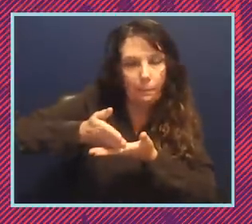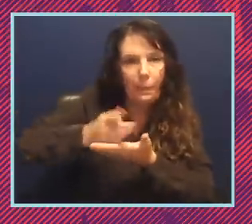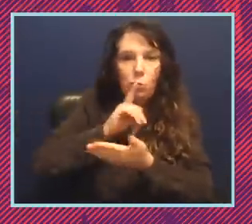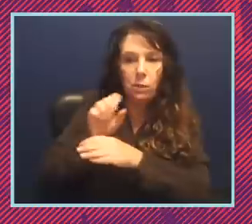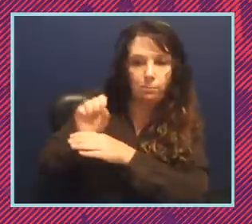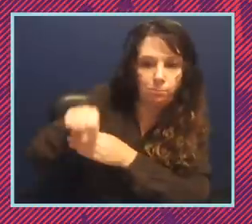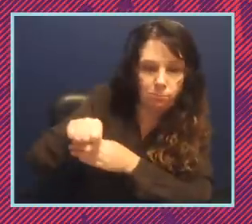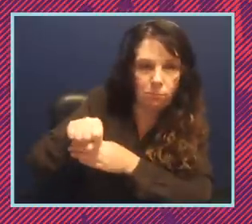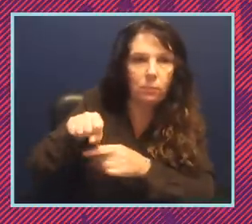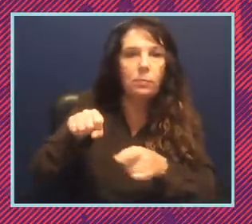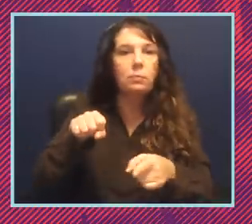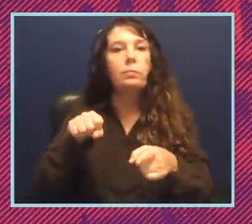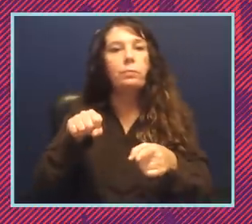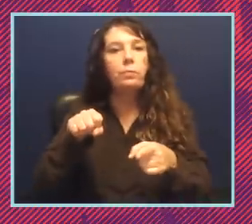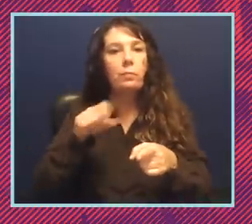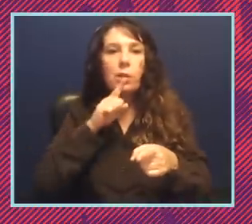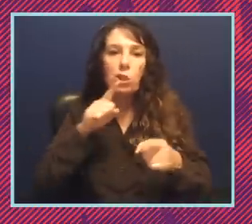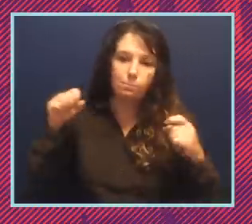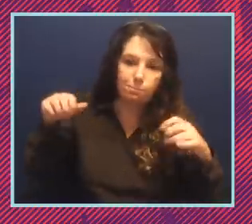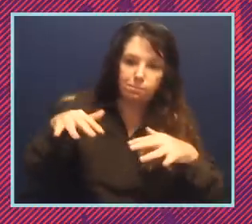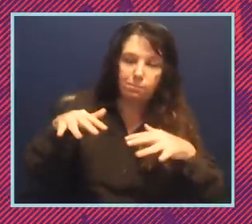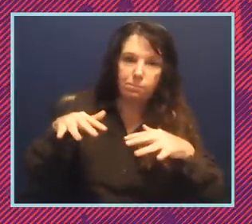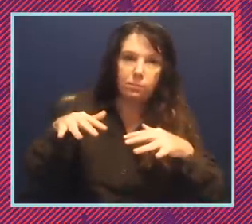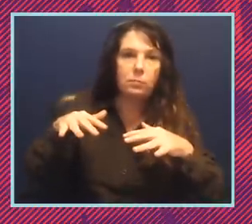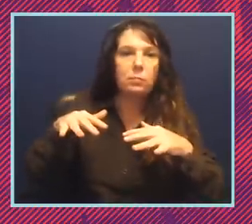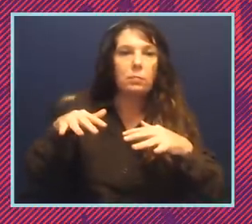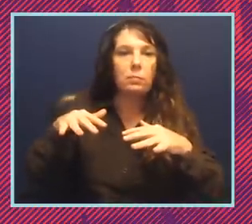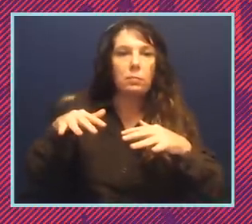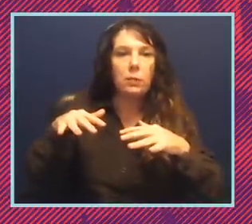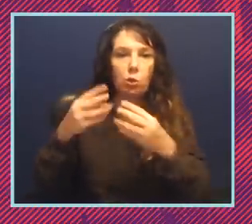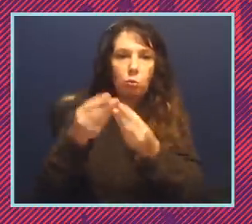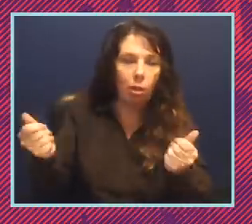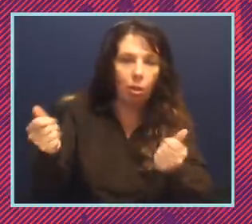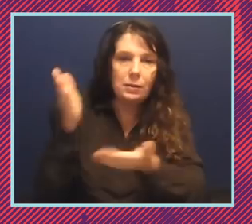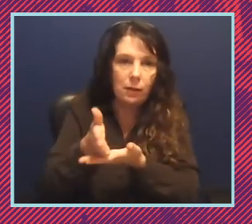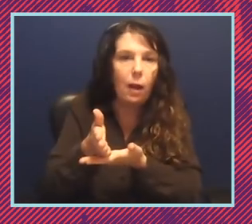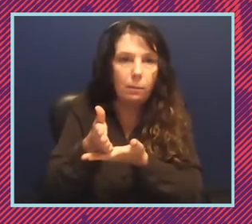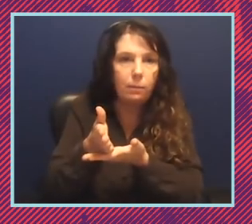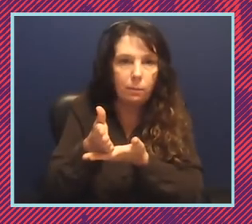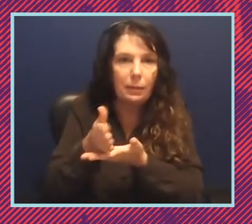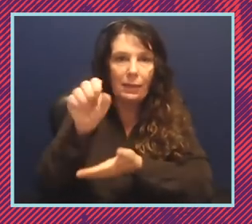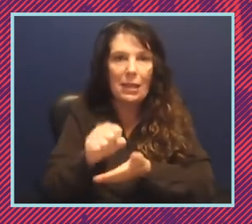mount the the the offensive um to sort of stop them you know in the south before they spread you